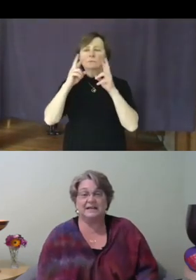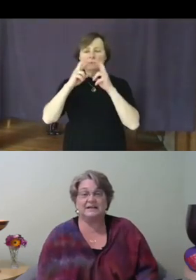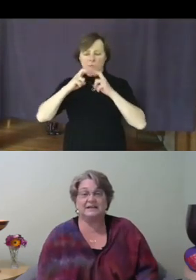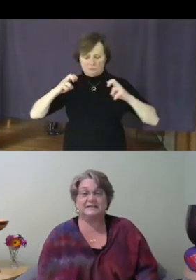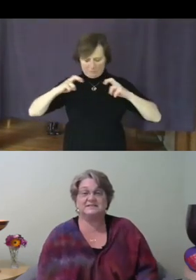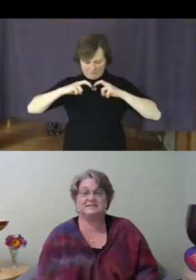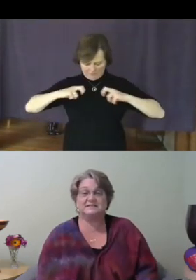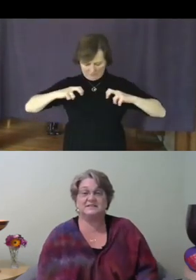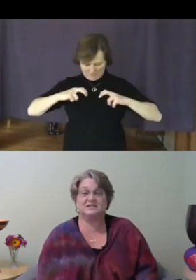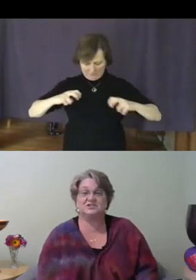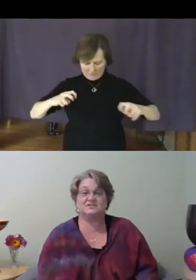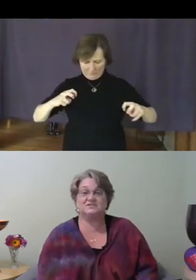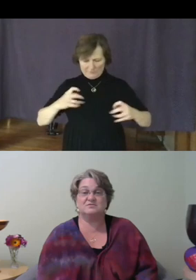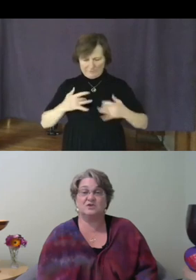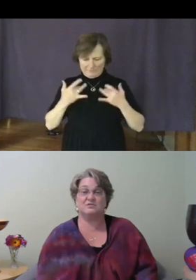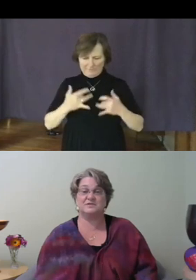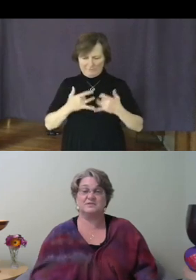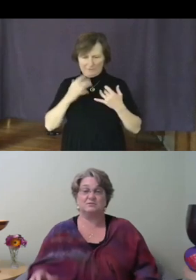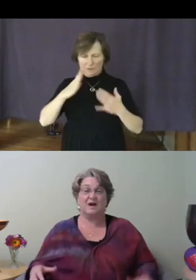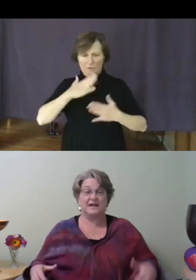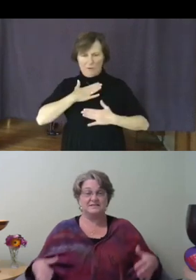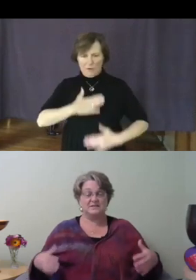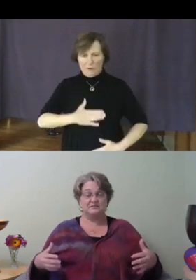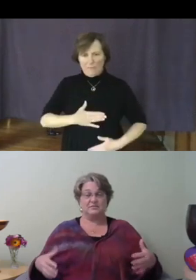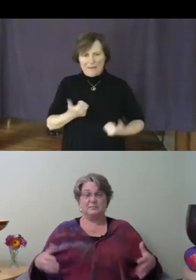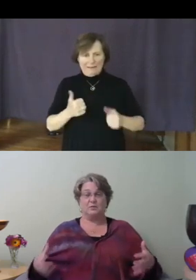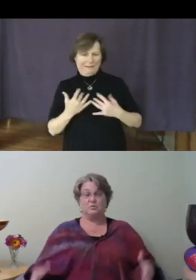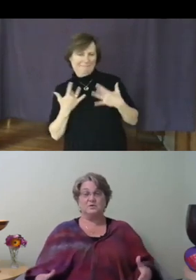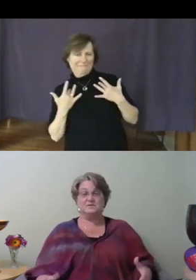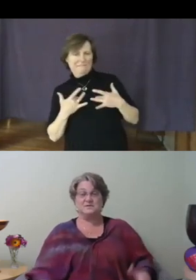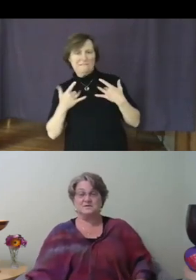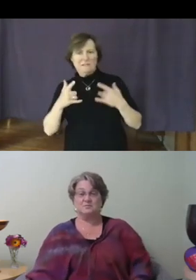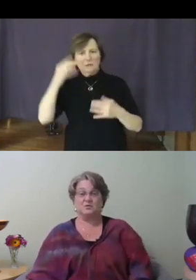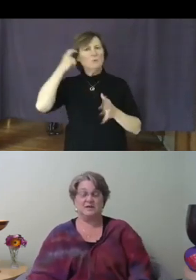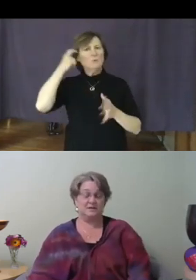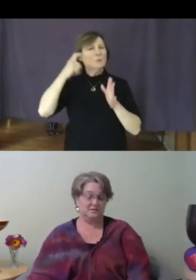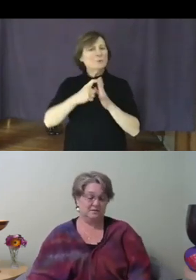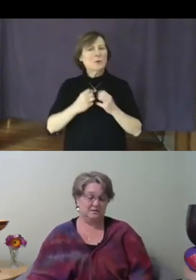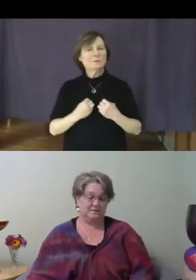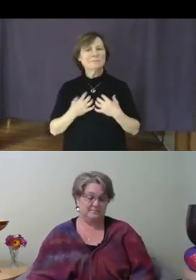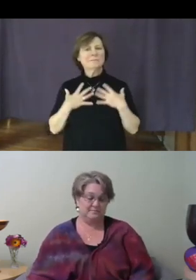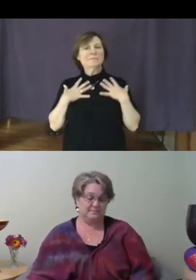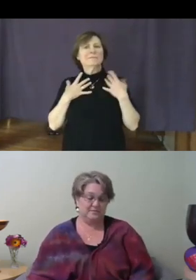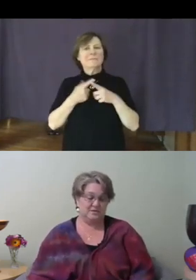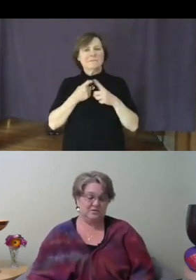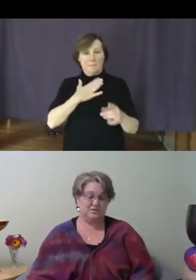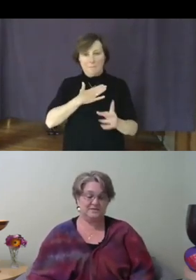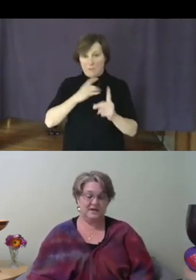any sensations you notice arising from my words this morning. Notice how your